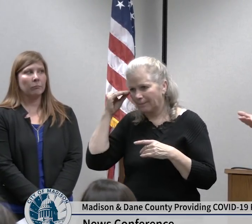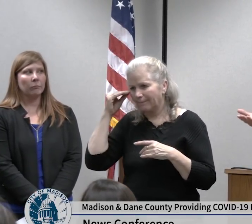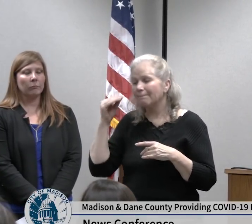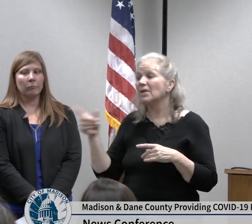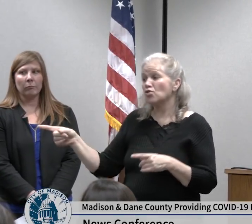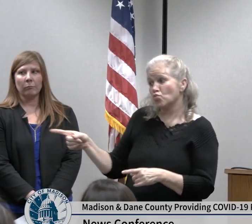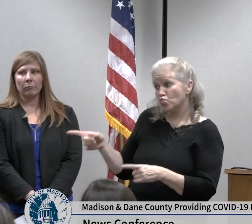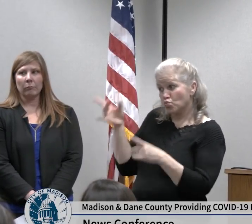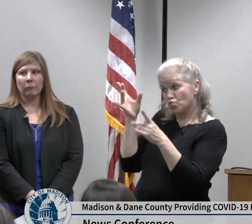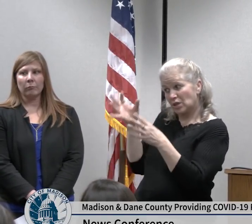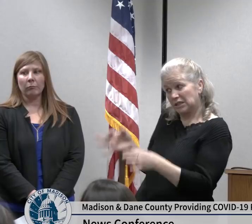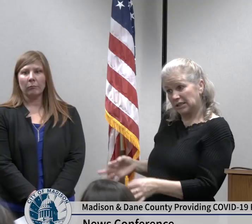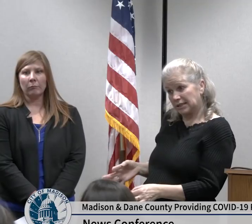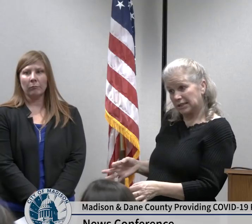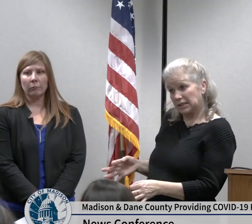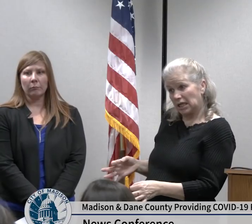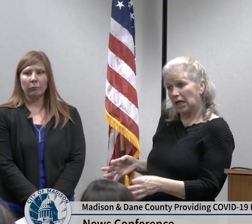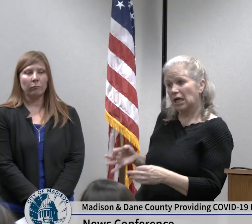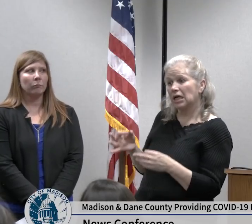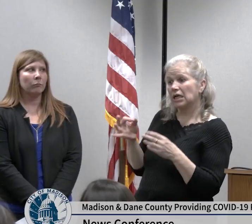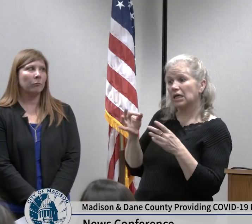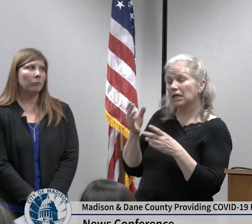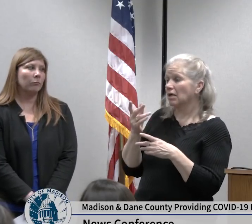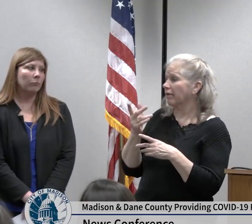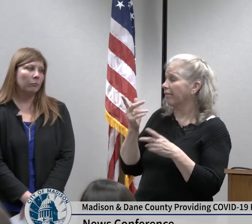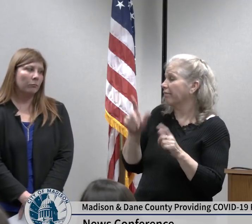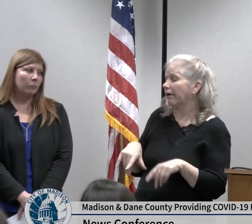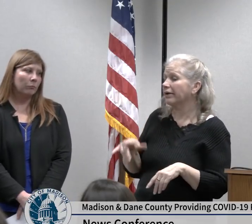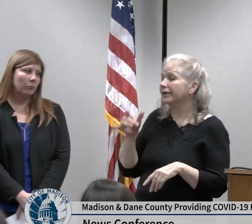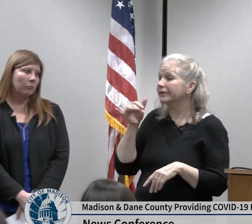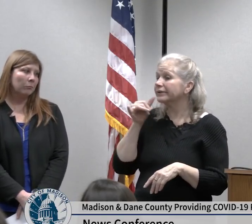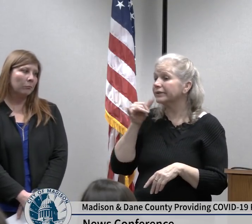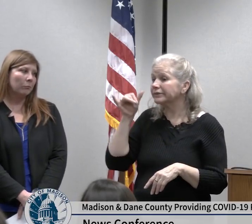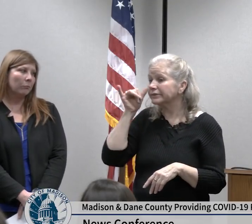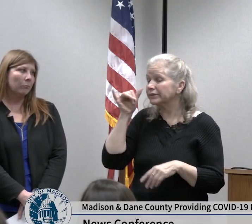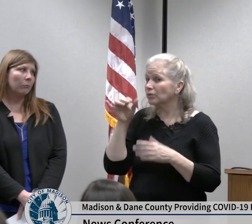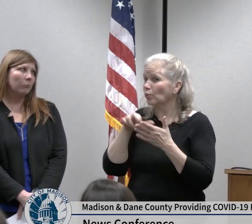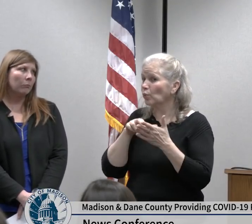may have seen yesterday issued guidance that they're what we don't want County